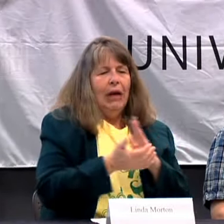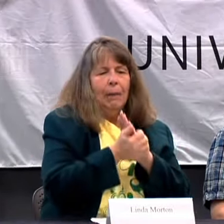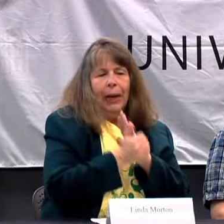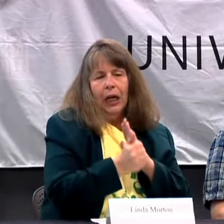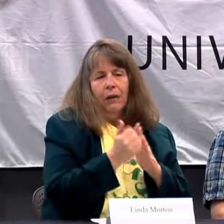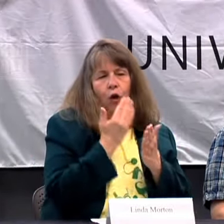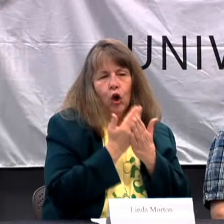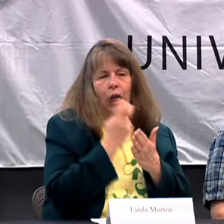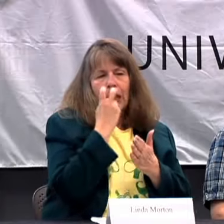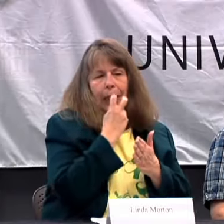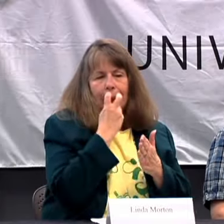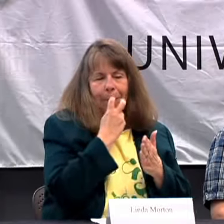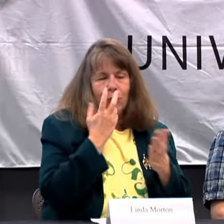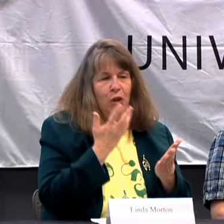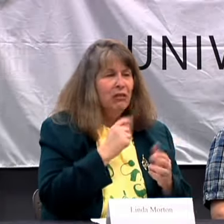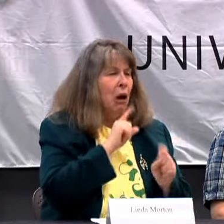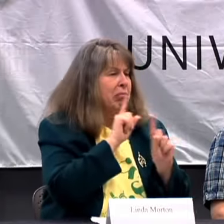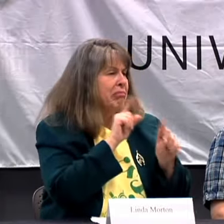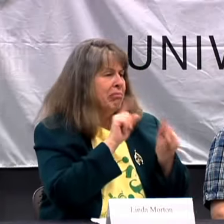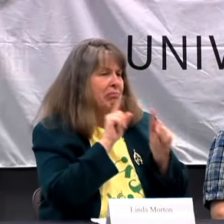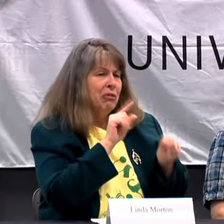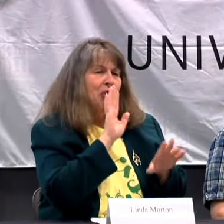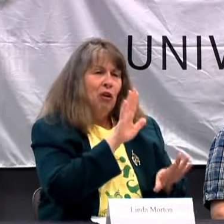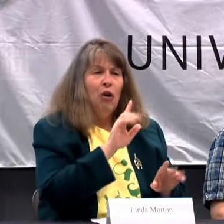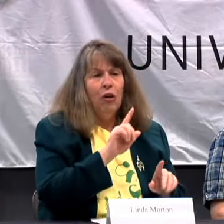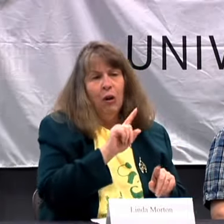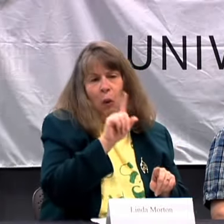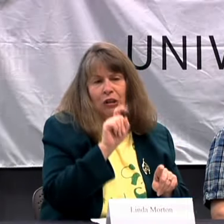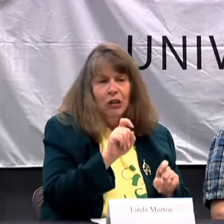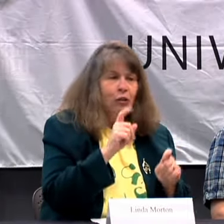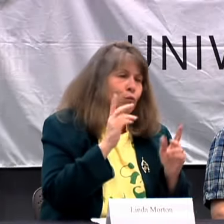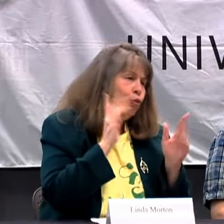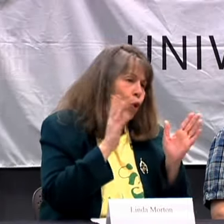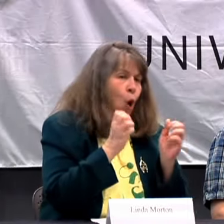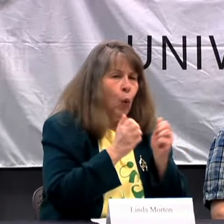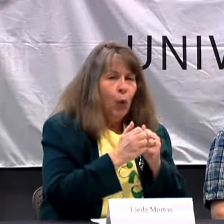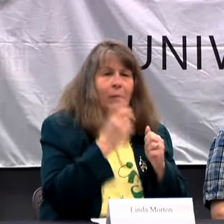PARENTS AND IT SEEMED I HAD A GOOD SPEECH ABILITY. I COULD ANSWER THEIR